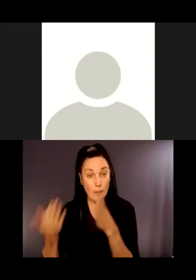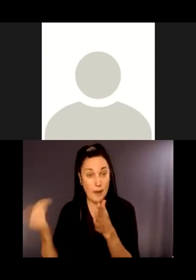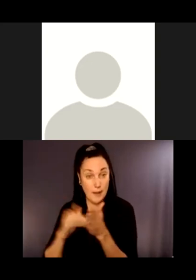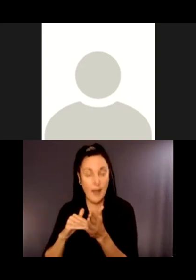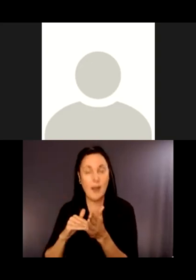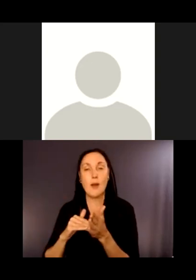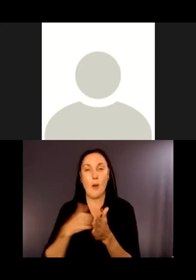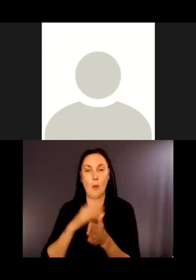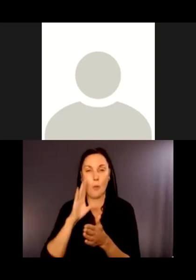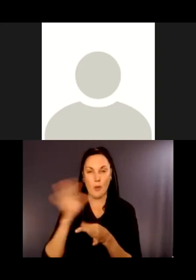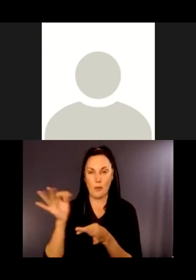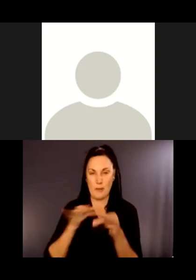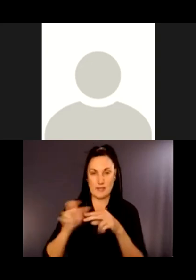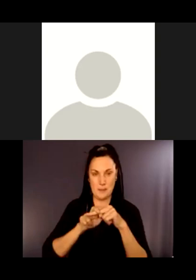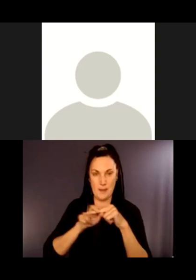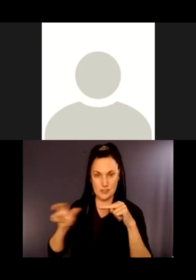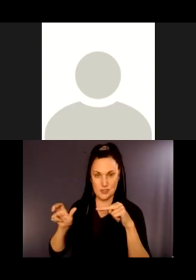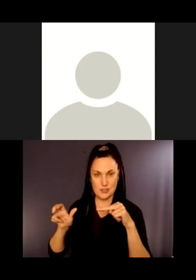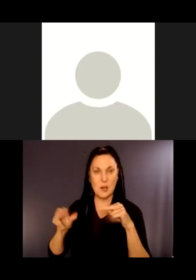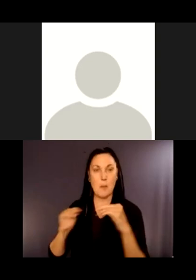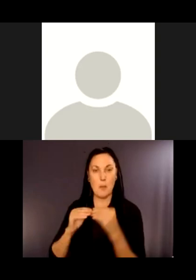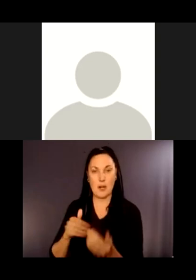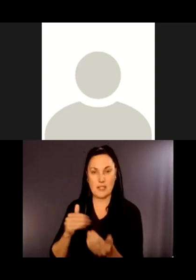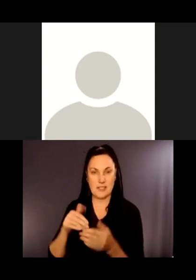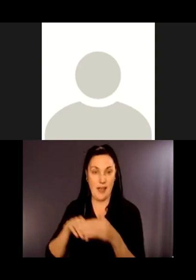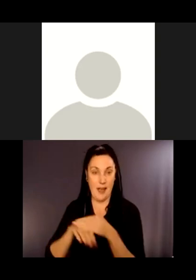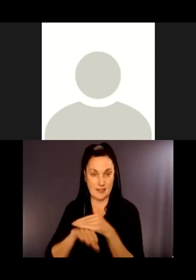bench that allows people to use mobility devices to access it.